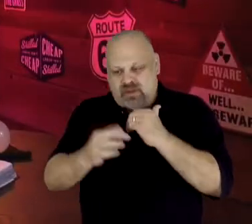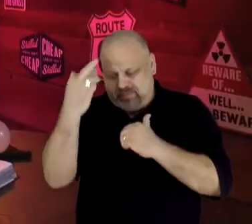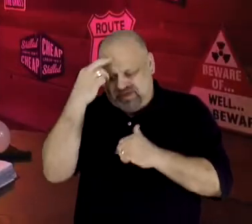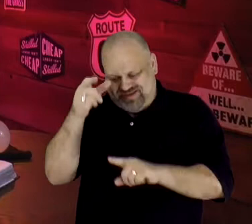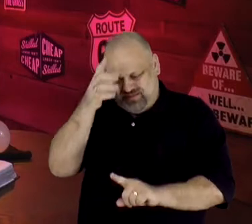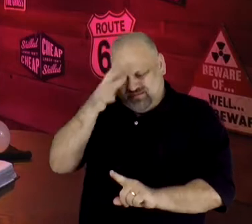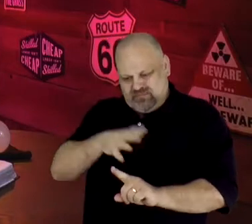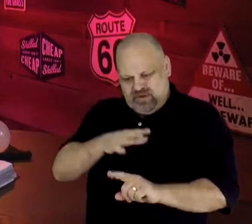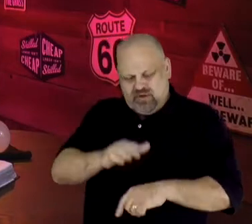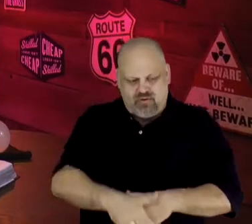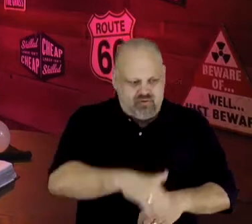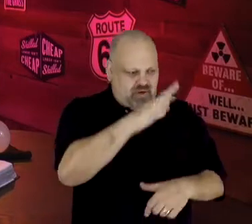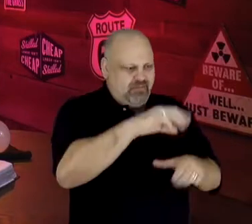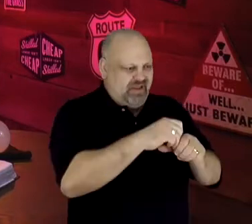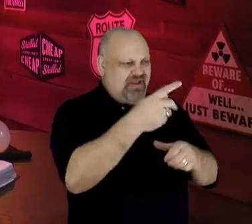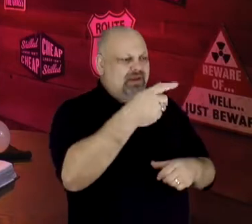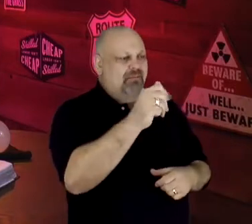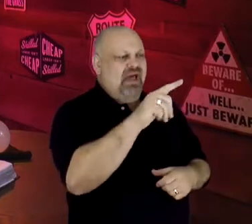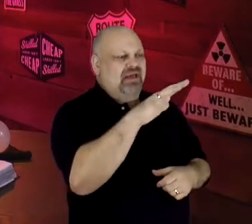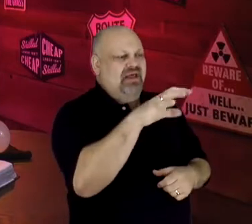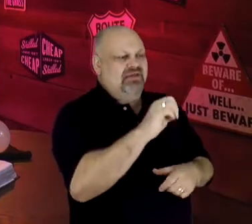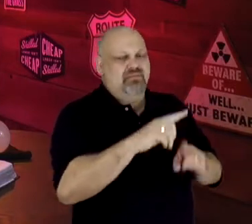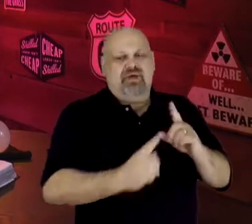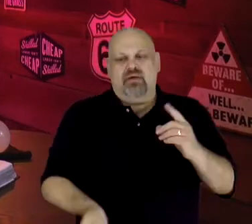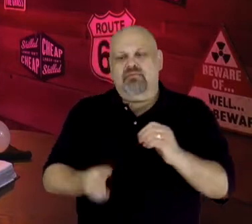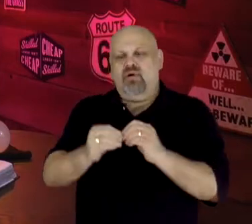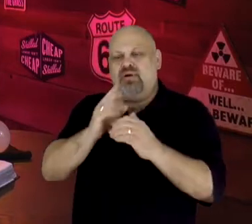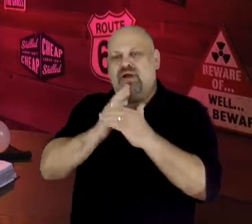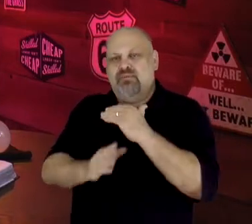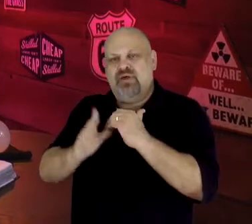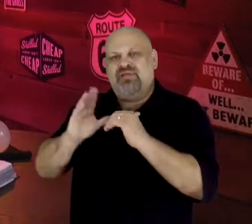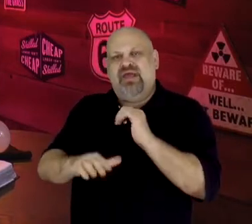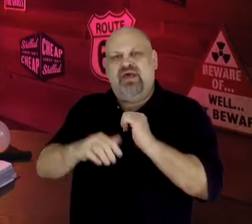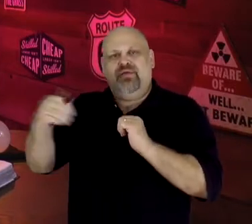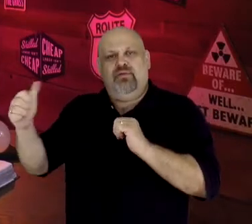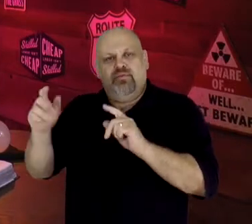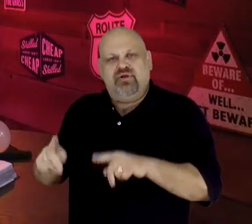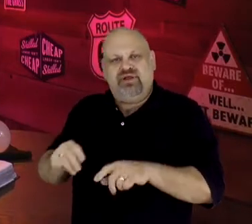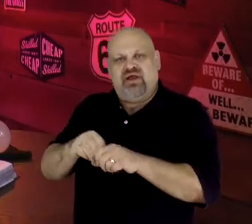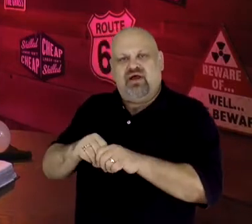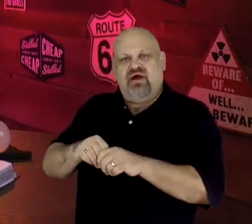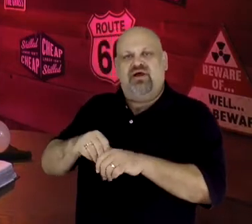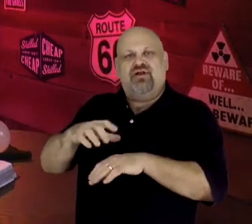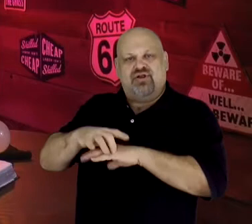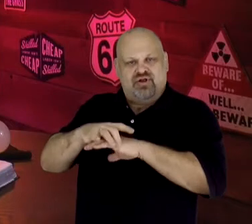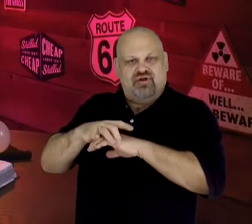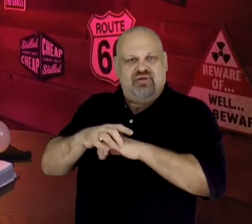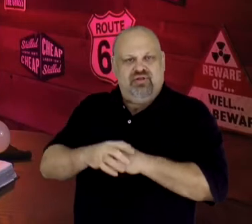but he was more humble than anyone else on the face of the earth. This makes me wonder